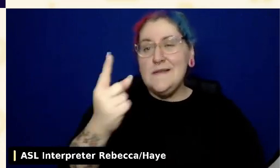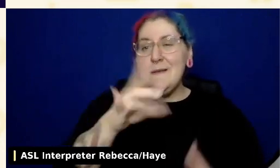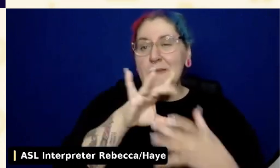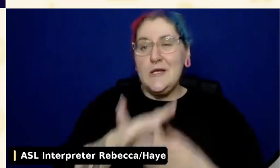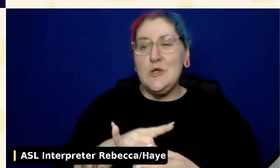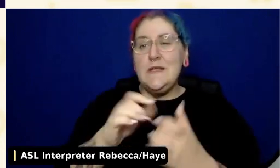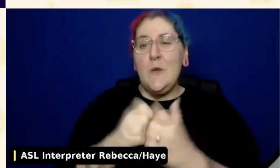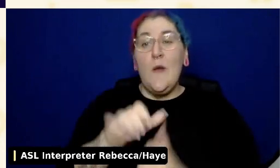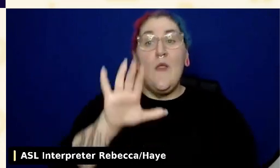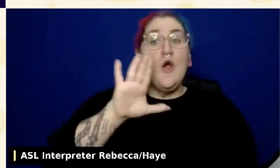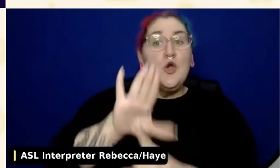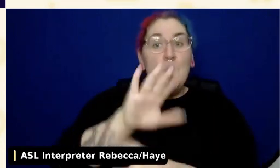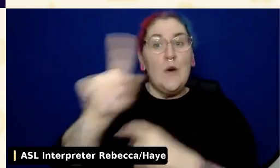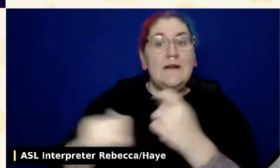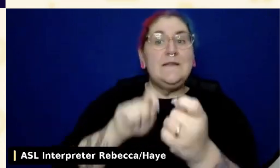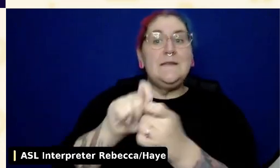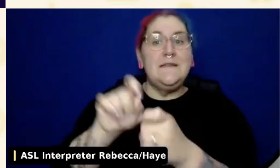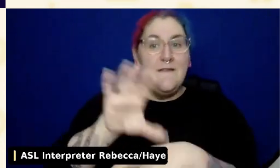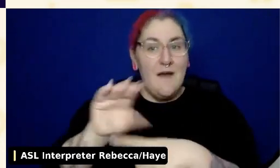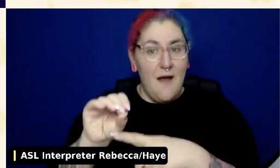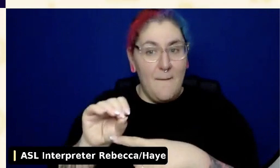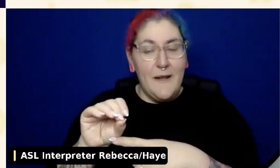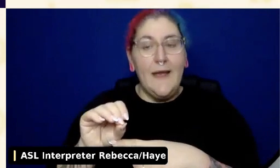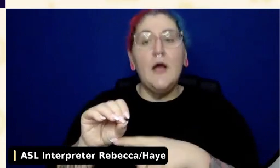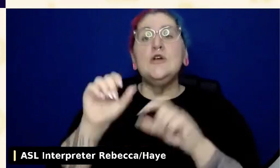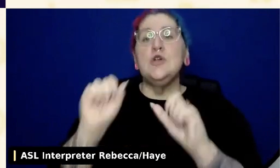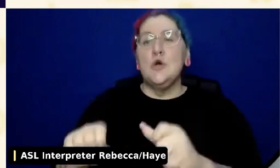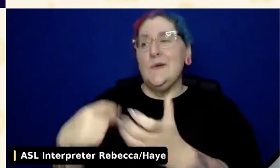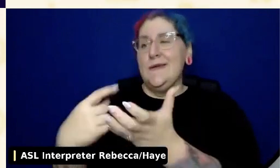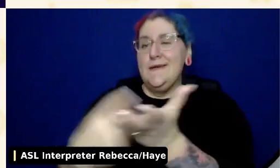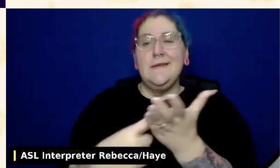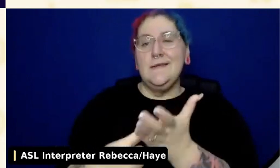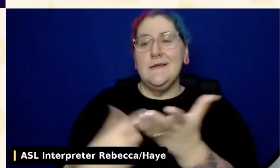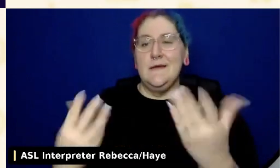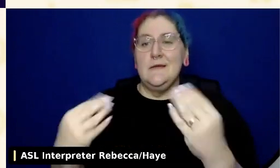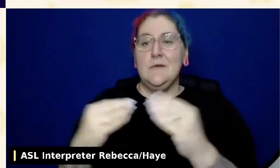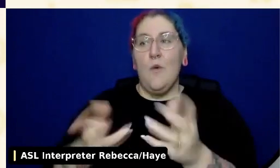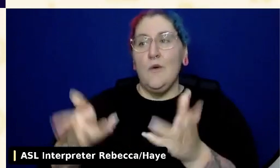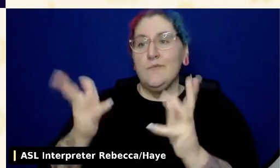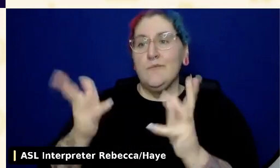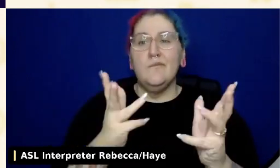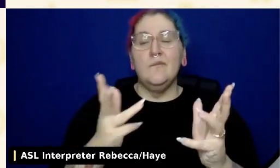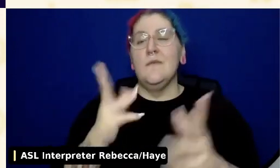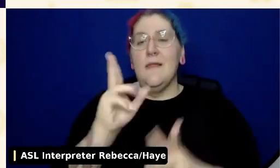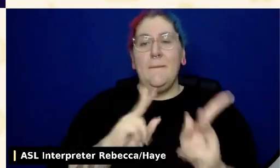and just foster discussion amongst each other. By following this advice and constantly advocating